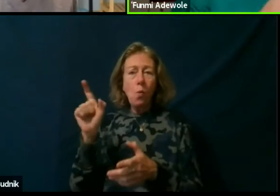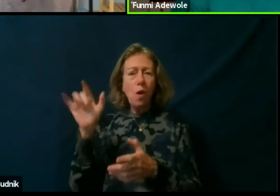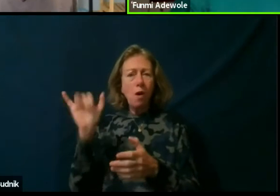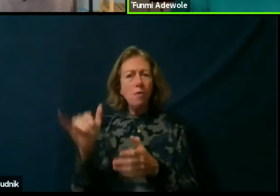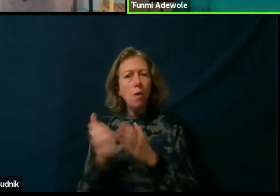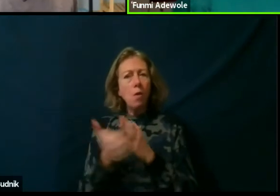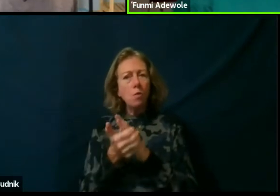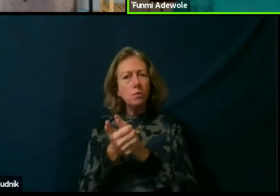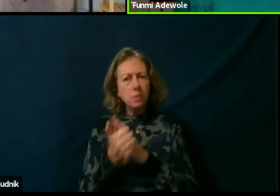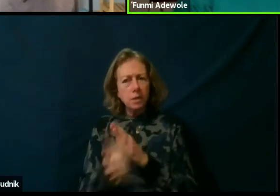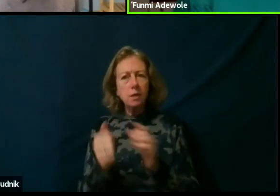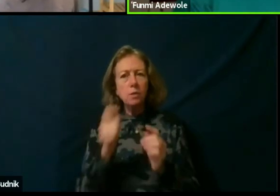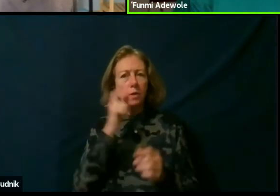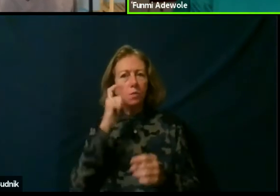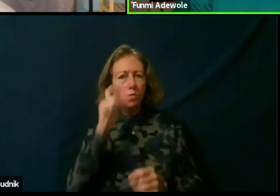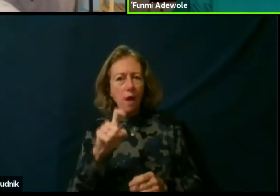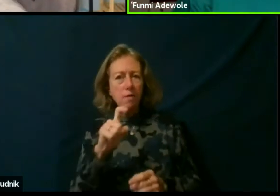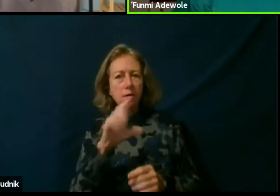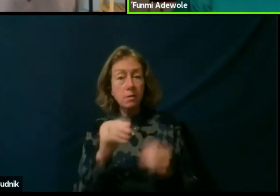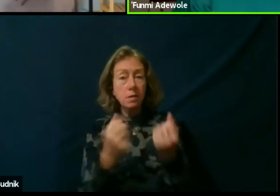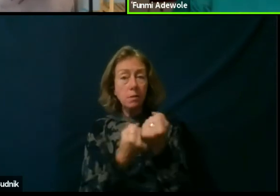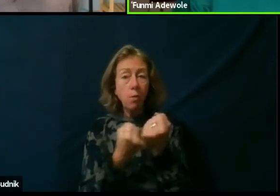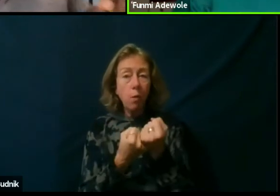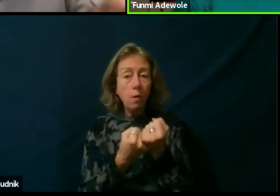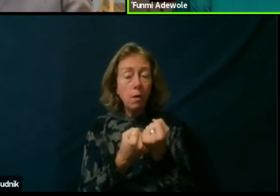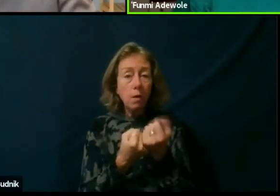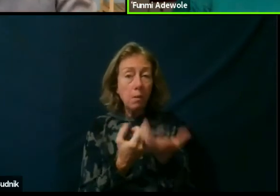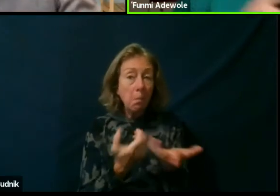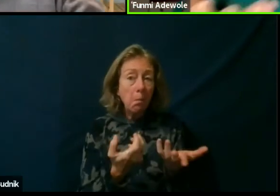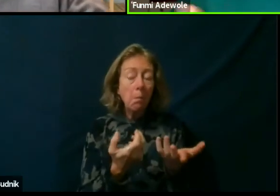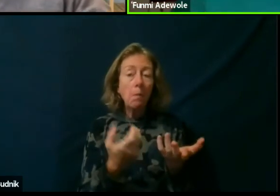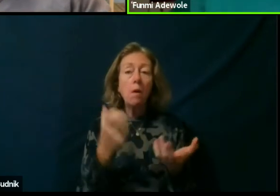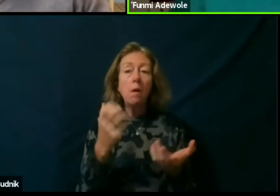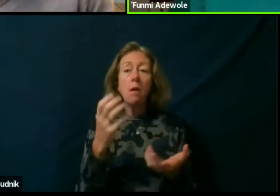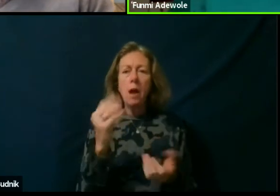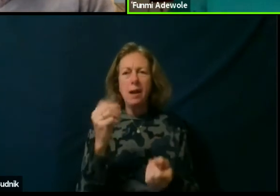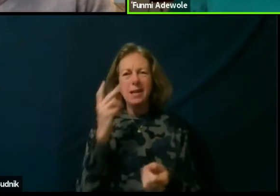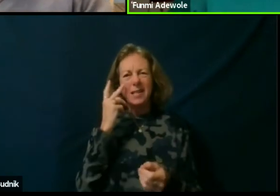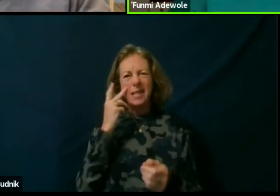and supported, you know? And seen as valuable, you know.